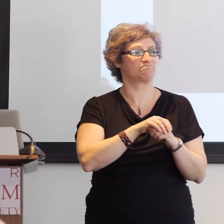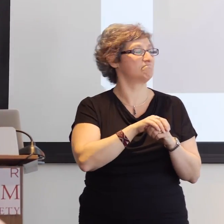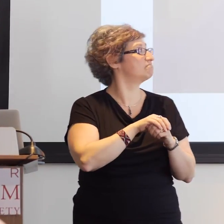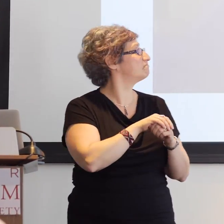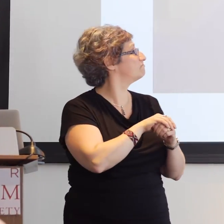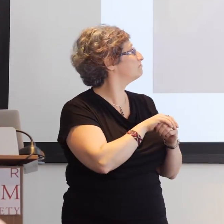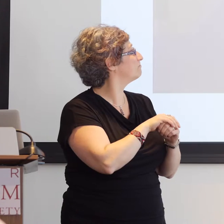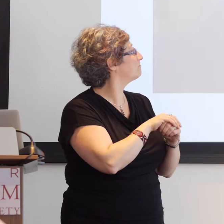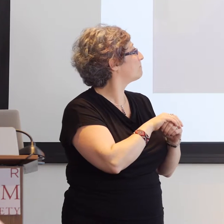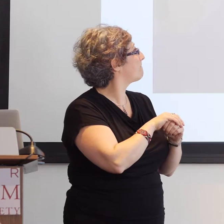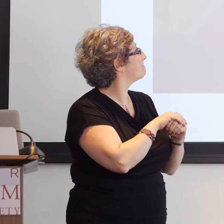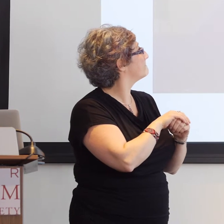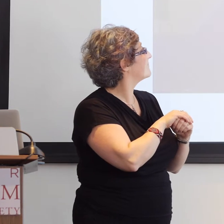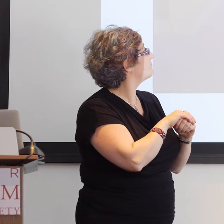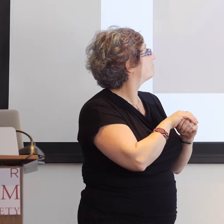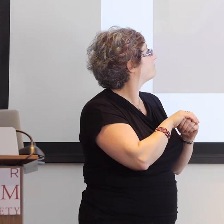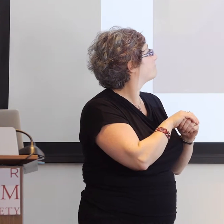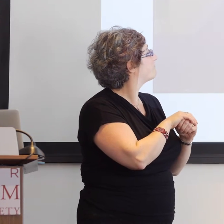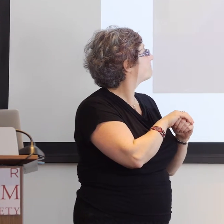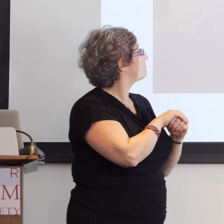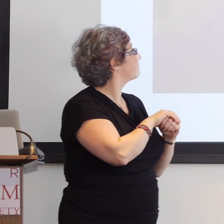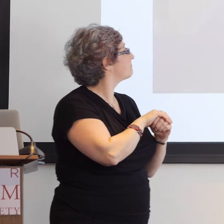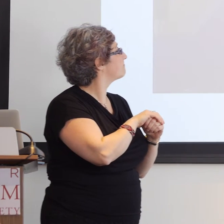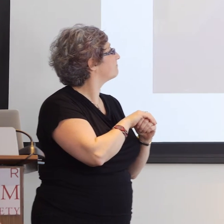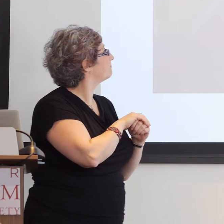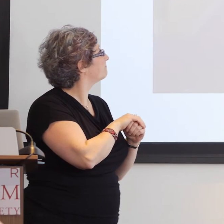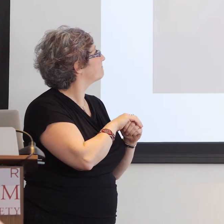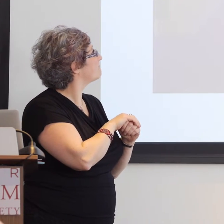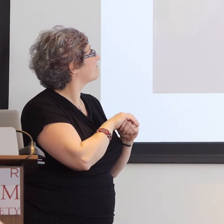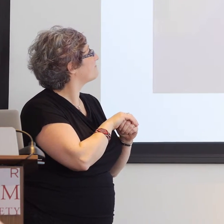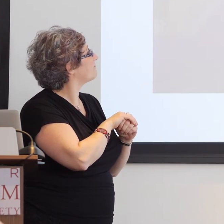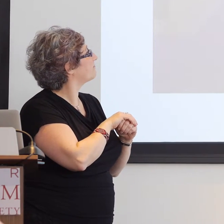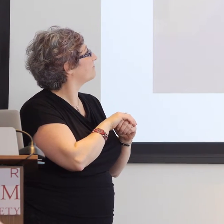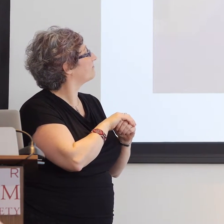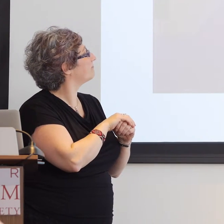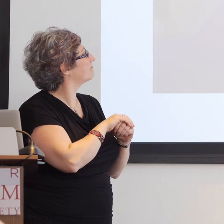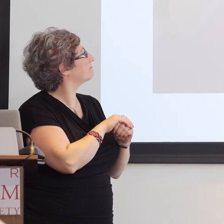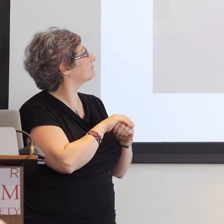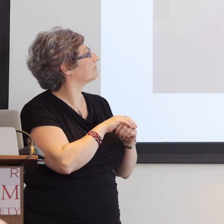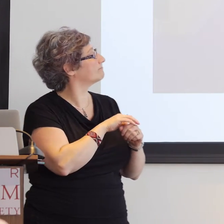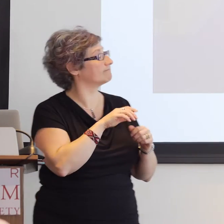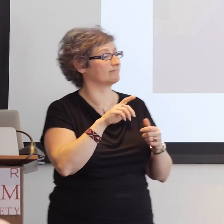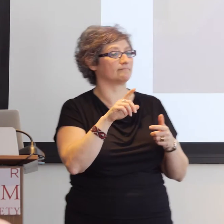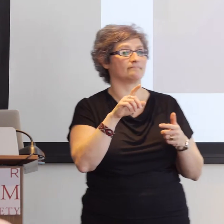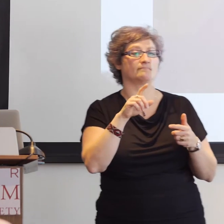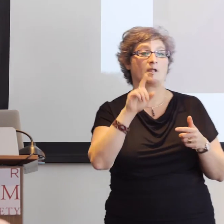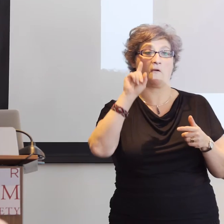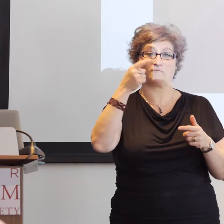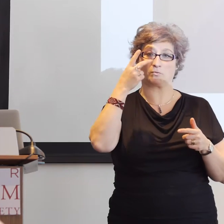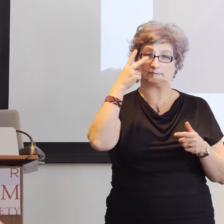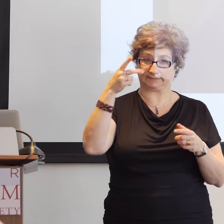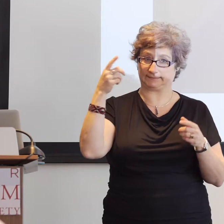people make about how Deaf people achieve a Deaf identity, or a sign language identity.